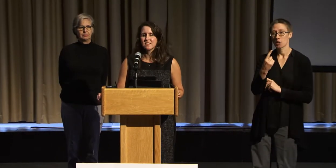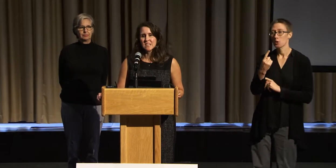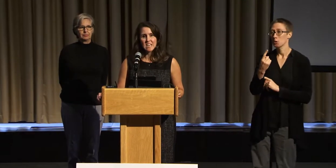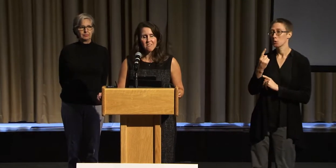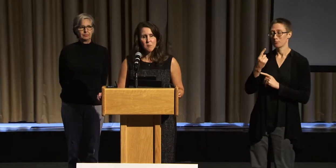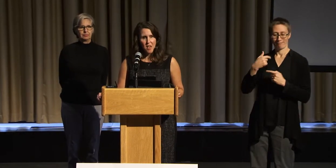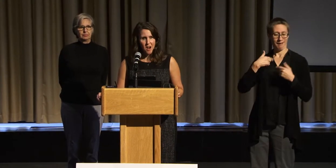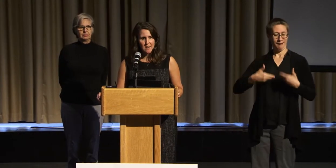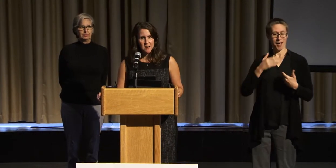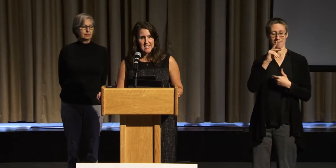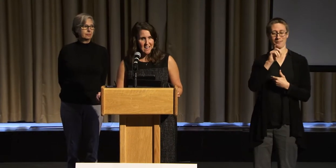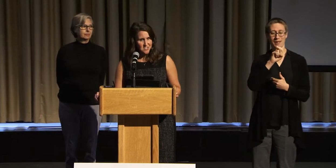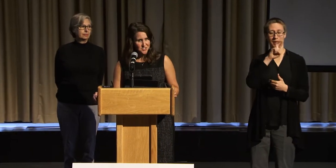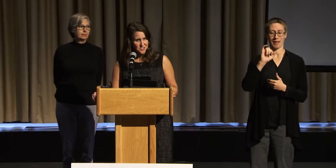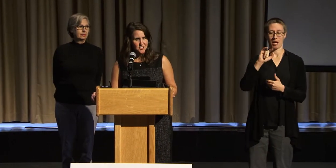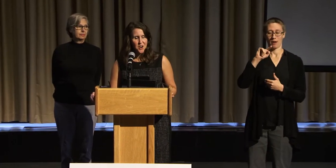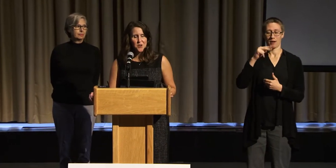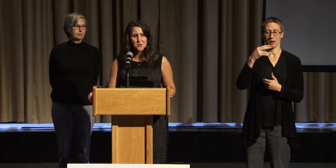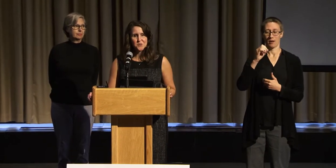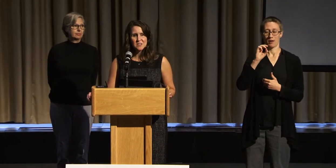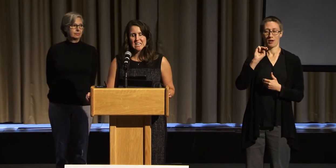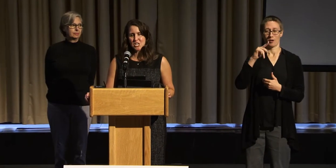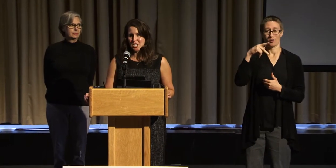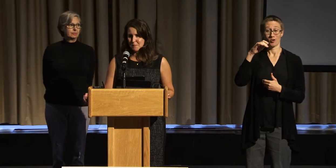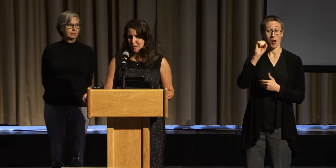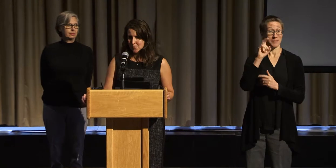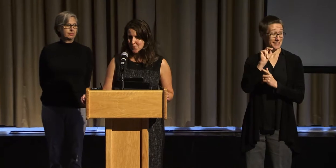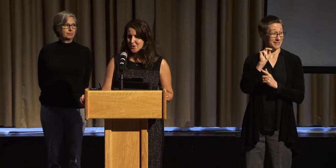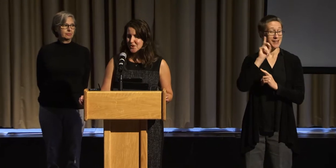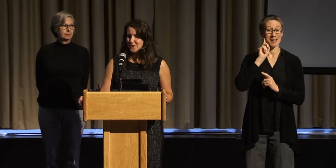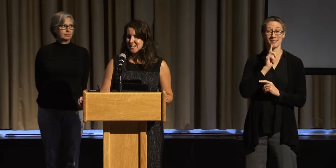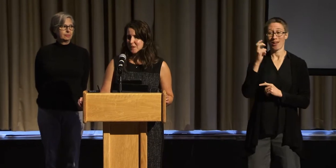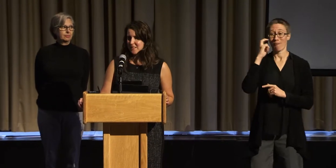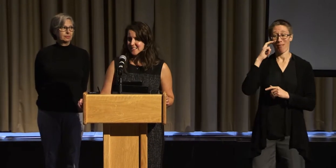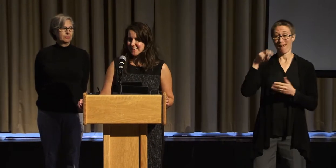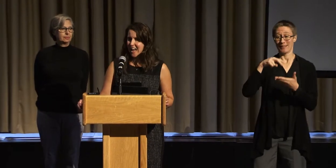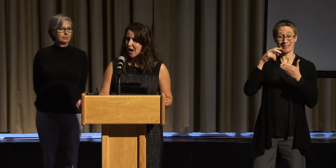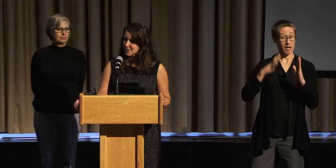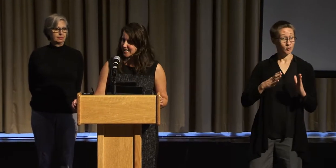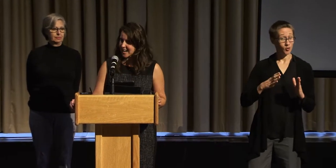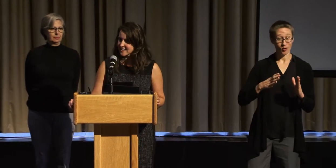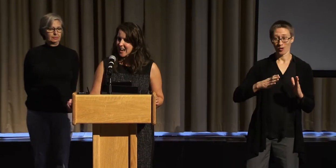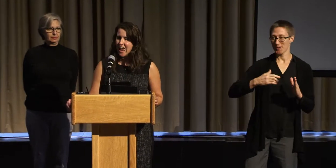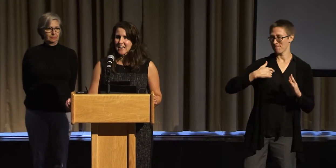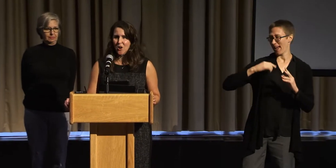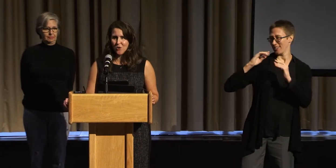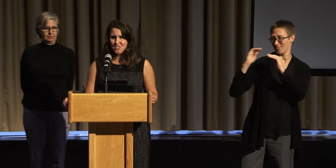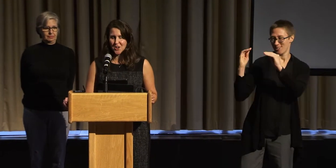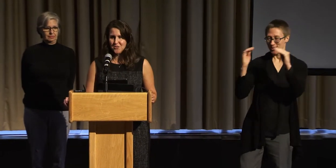the deafblind dancer, who teaches people with disabilities how to dance, and also